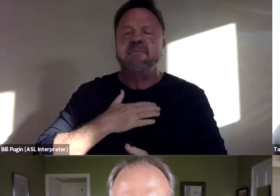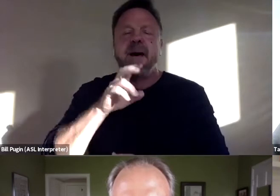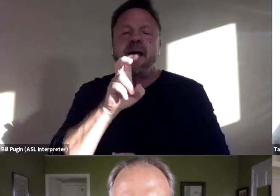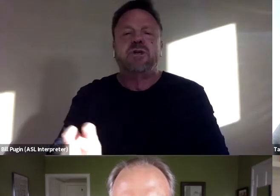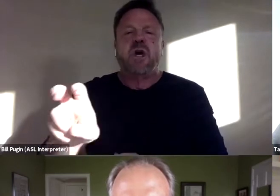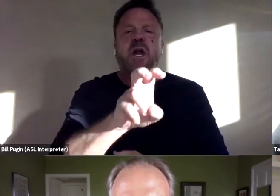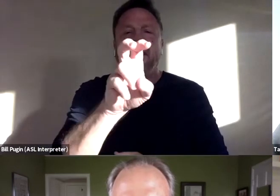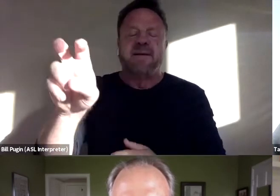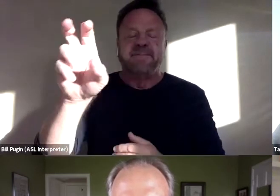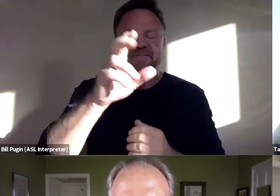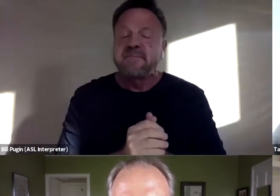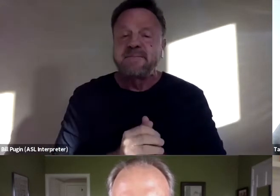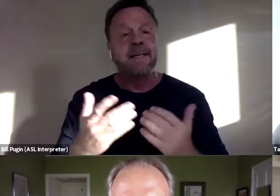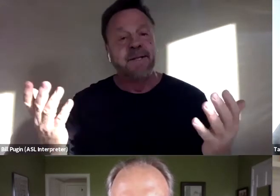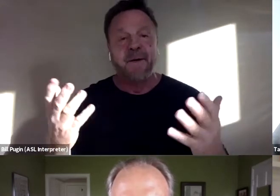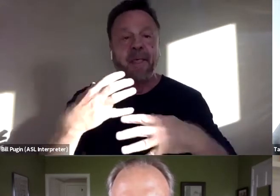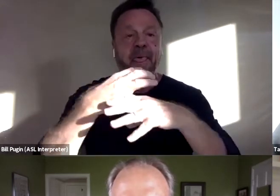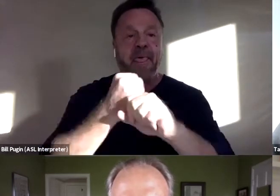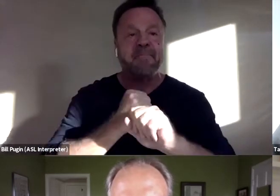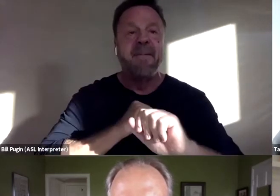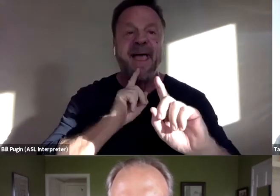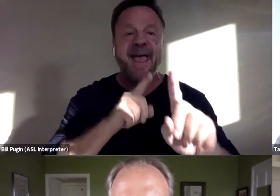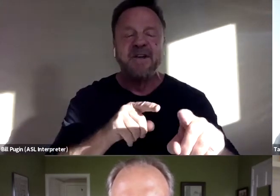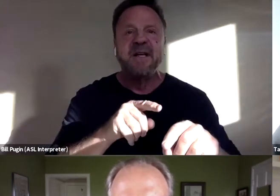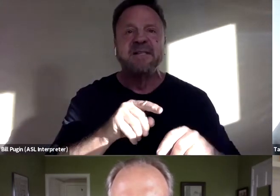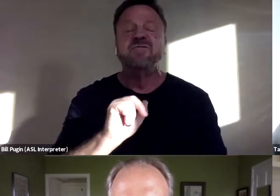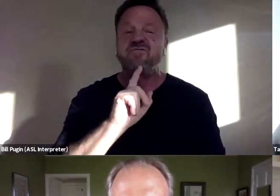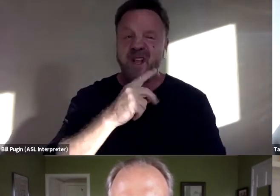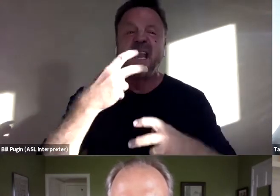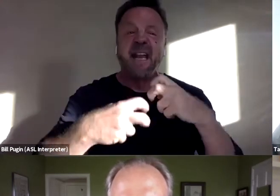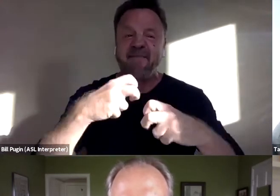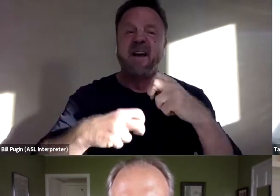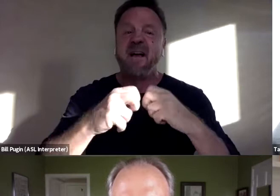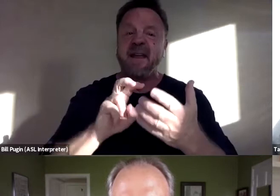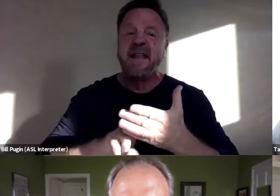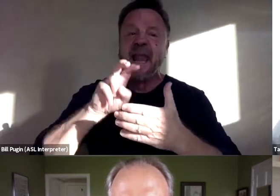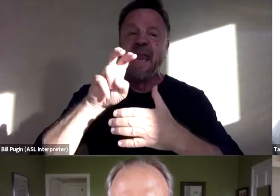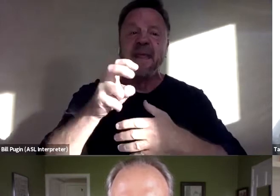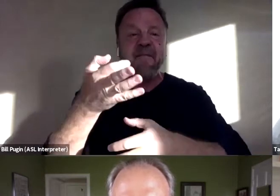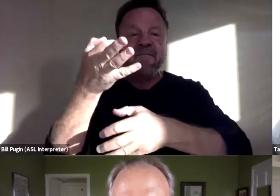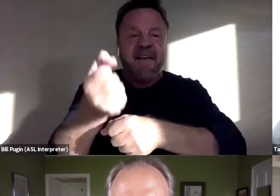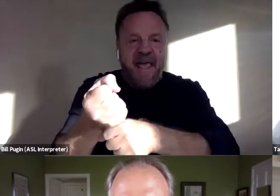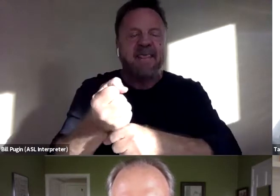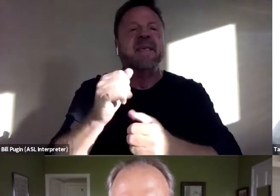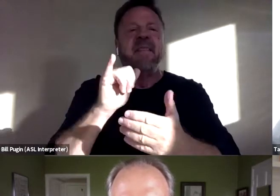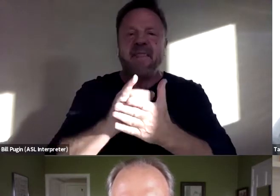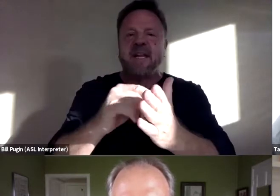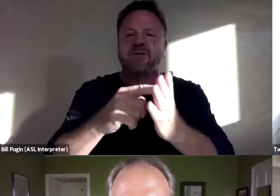And so the answer is it was a really difficult leap of faith that took a long time.